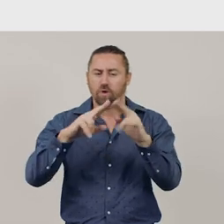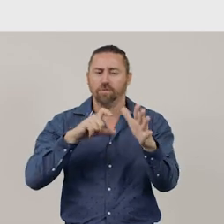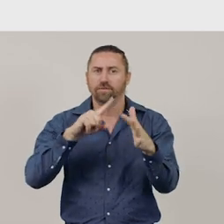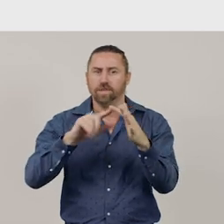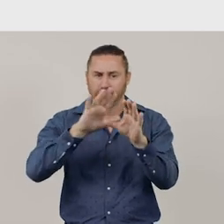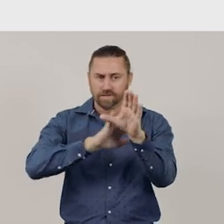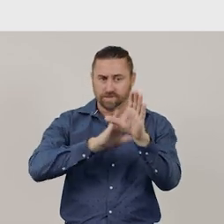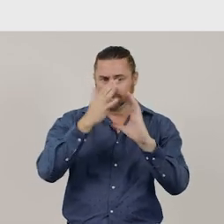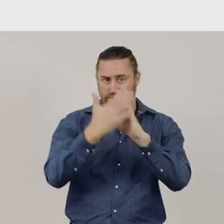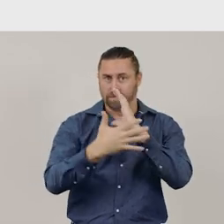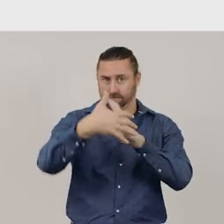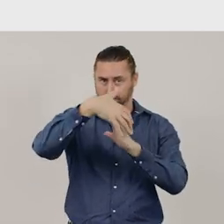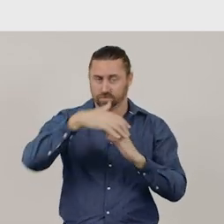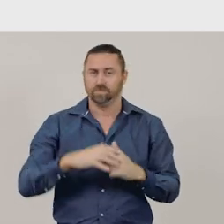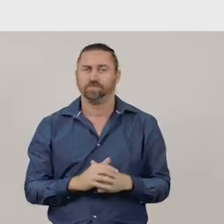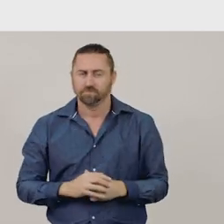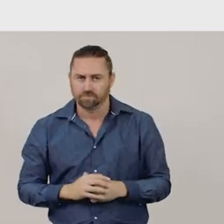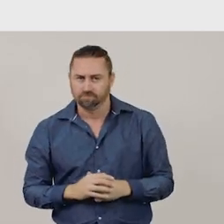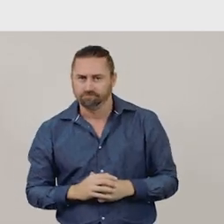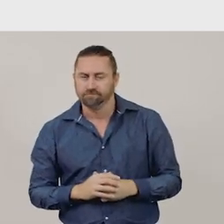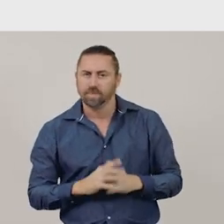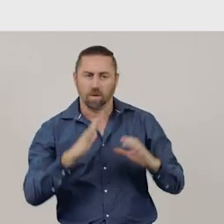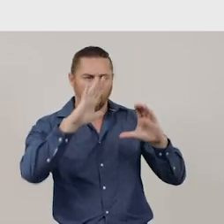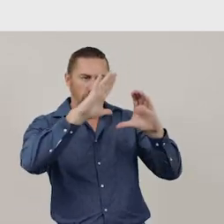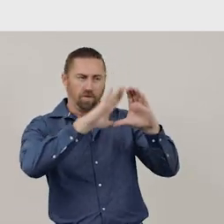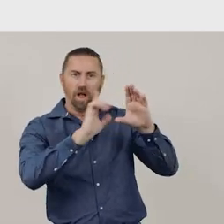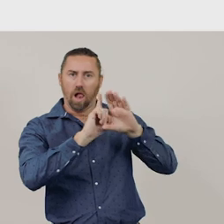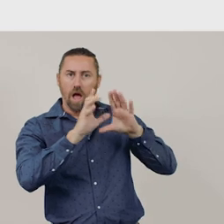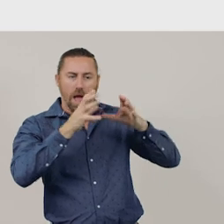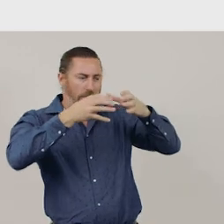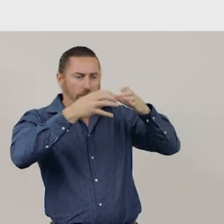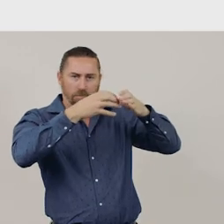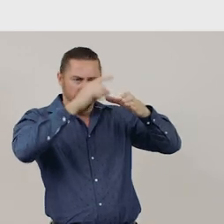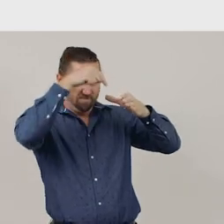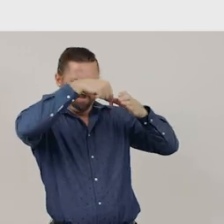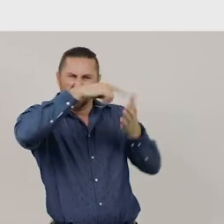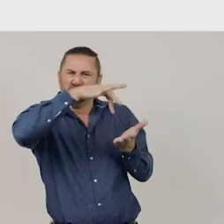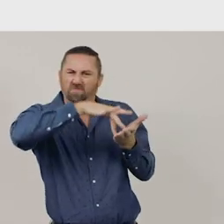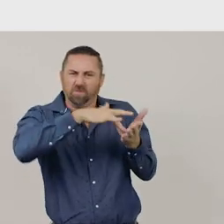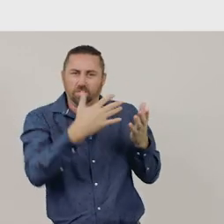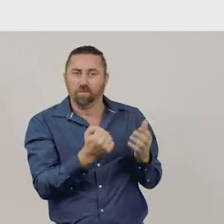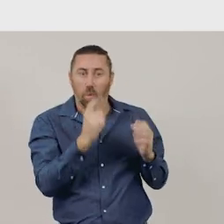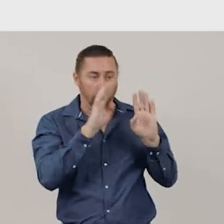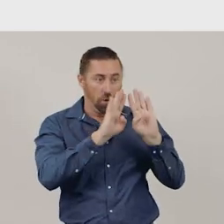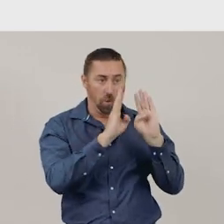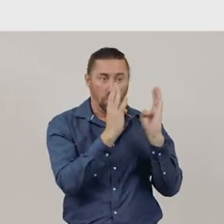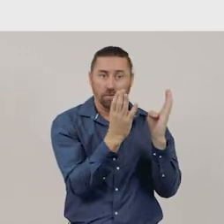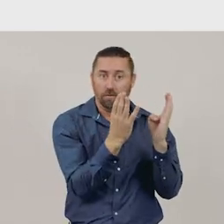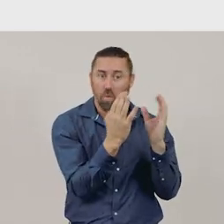A surface is what encloses a 3D object. Surfaces may be curved or flat.